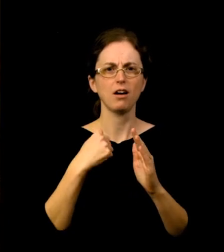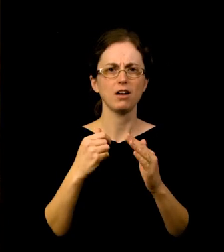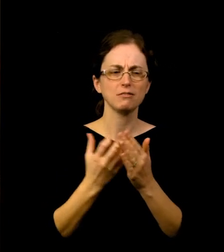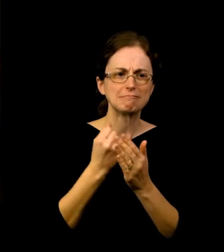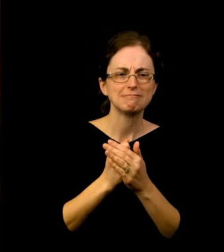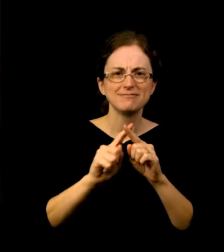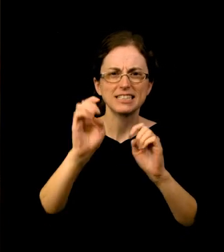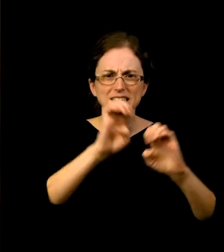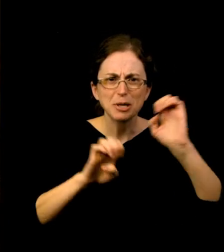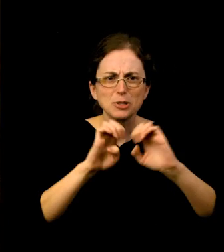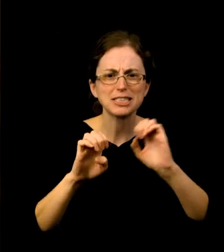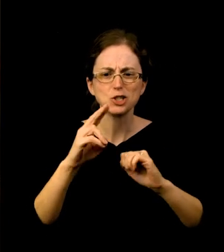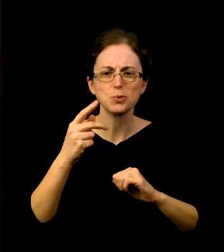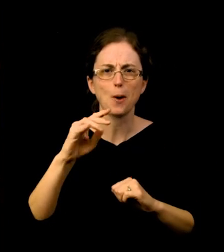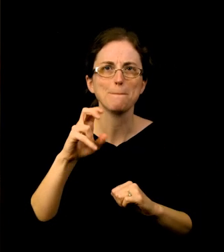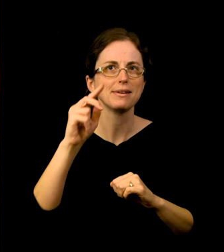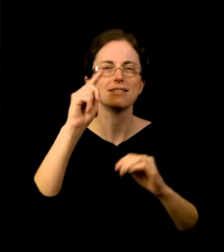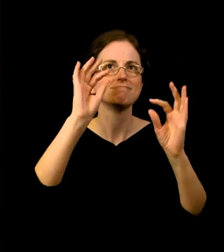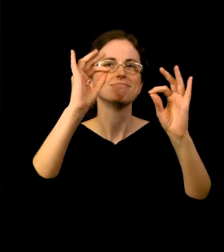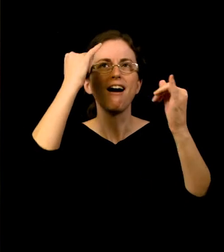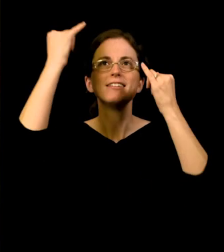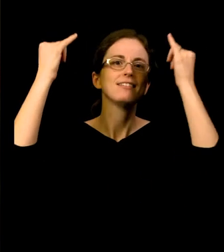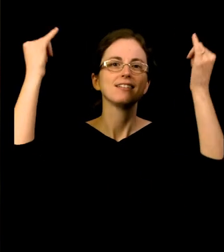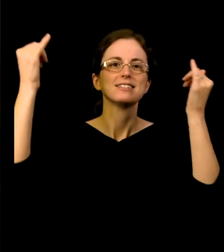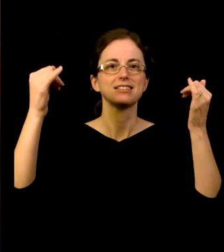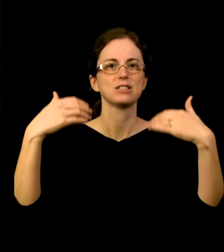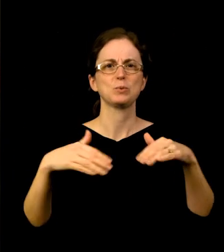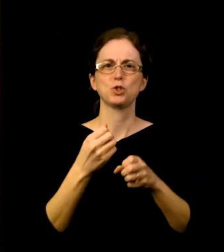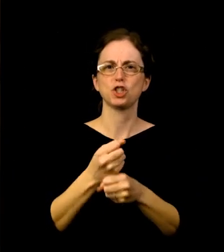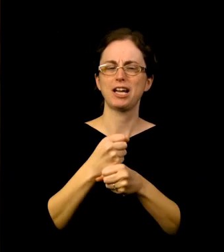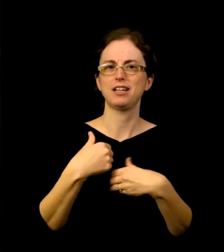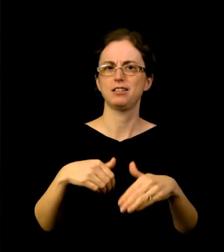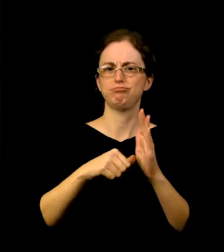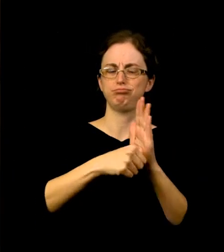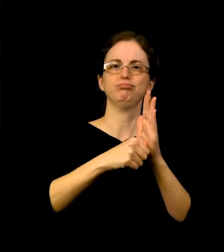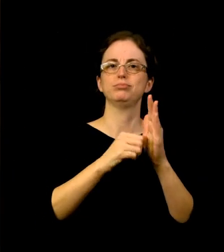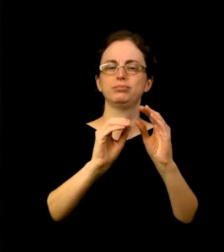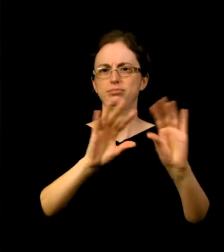which produced some of the most striking images of 20th-century graphic design.